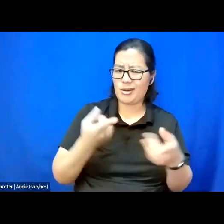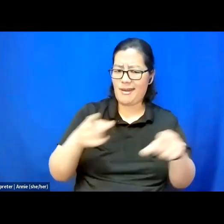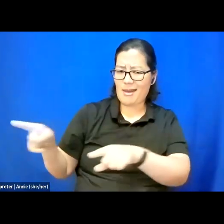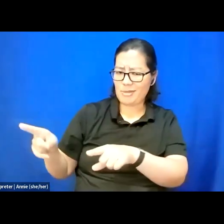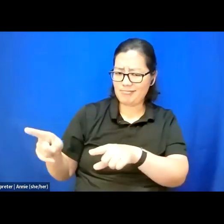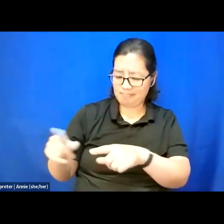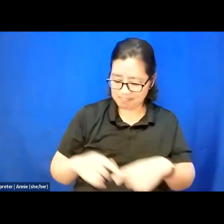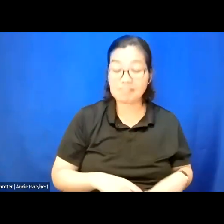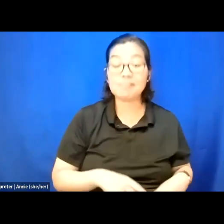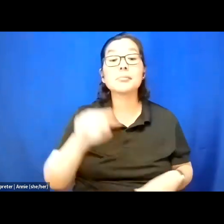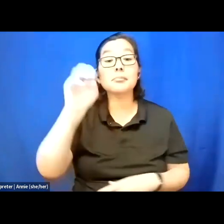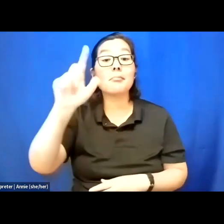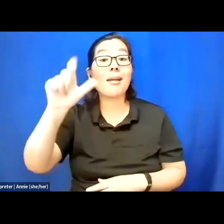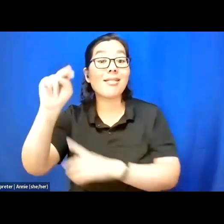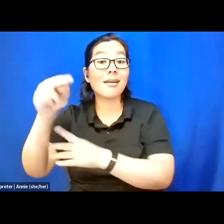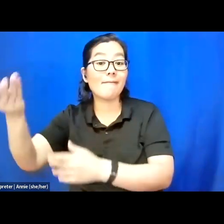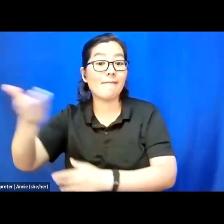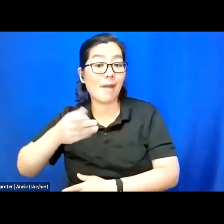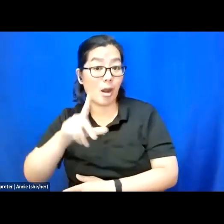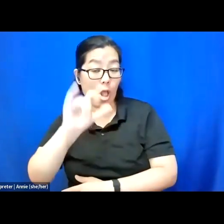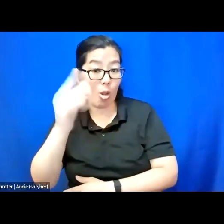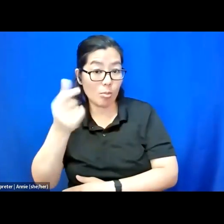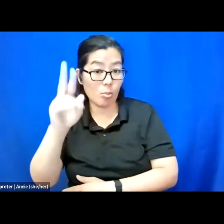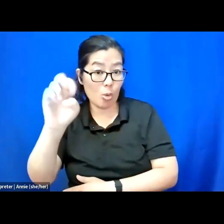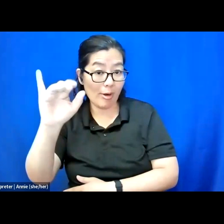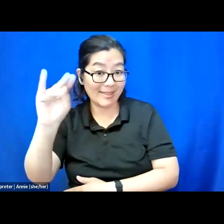The Mellon invited the Longmore Institute to propose a concept